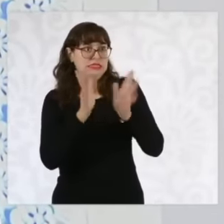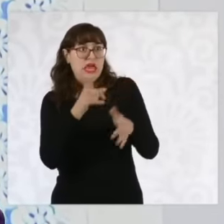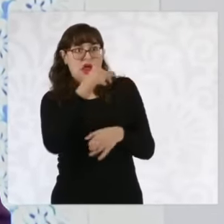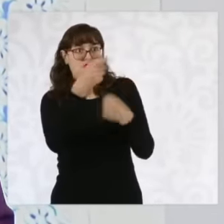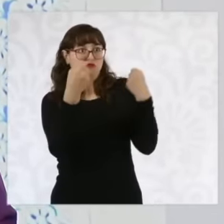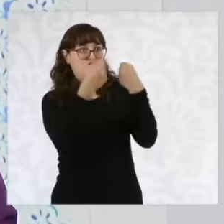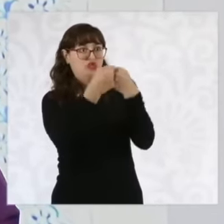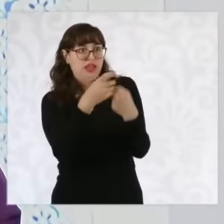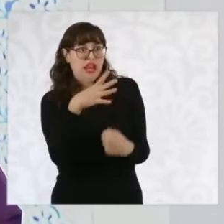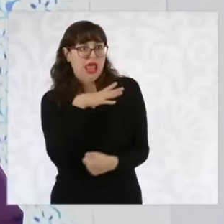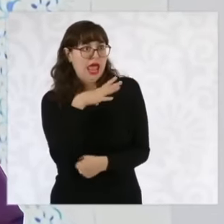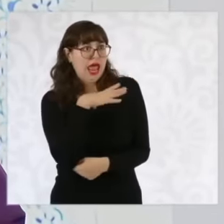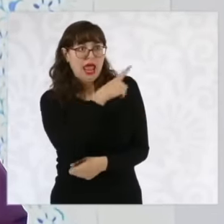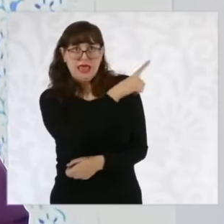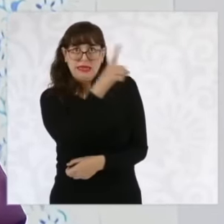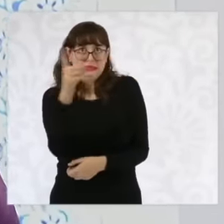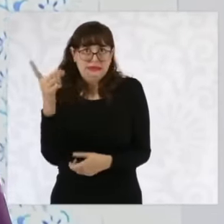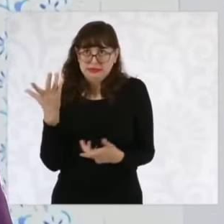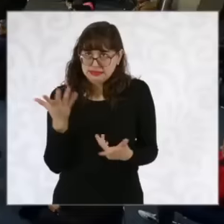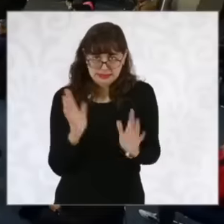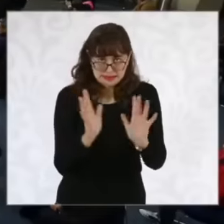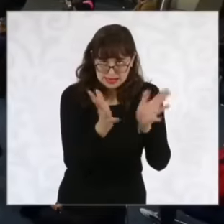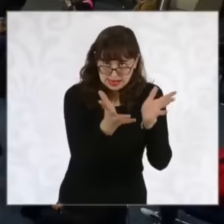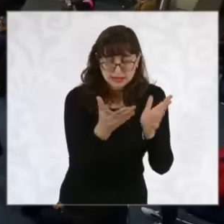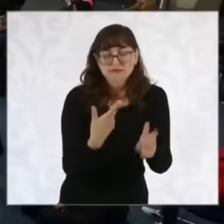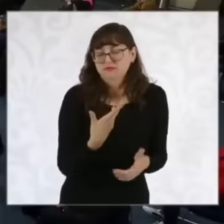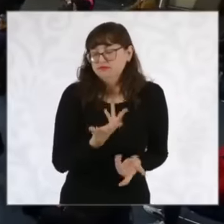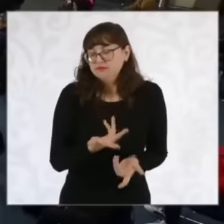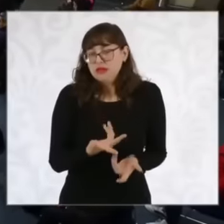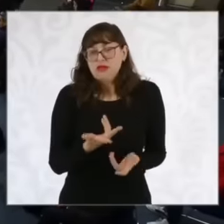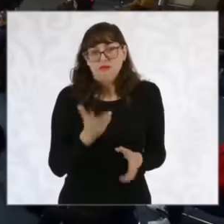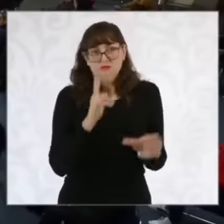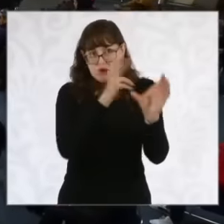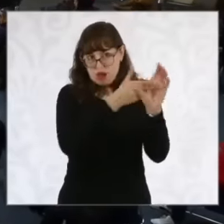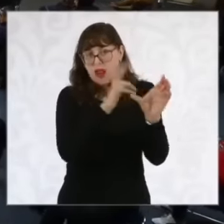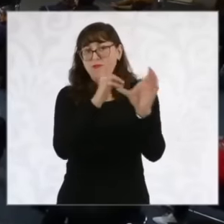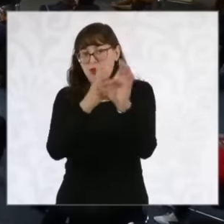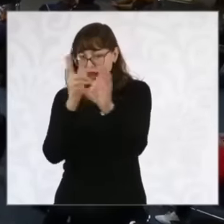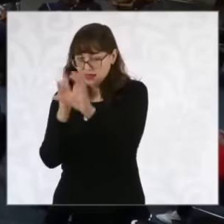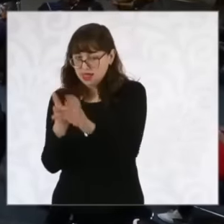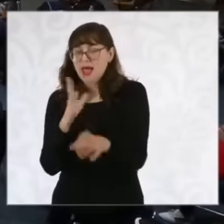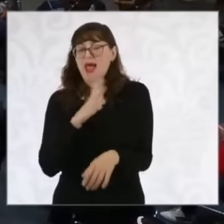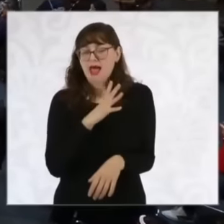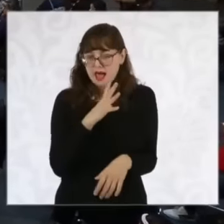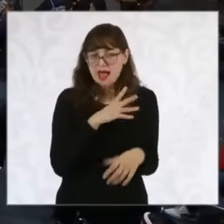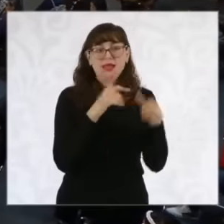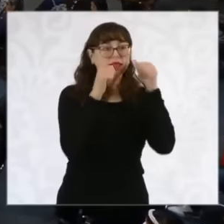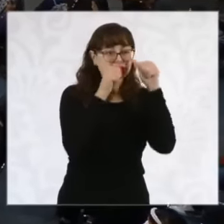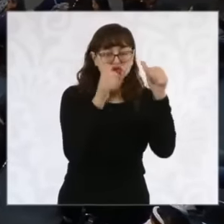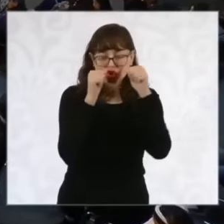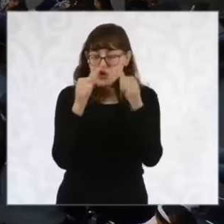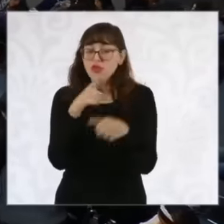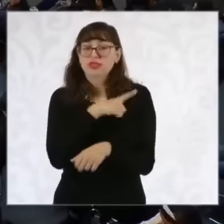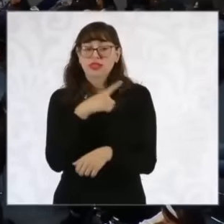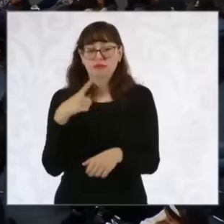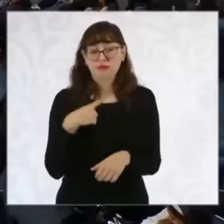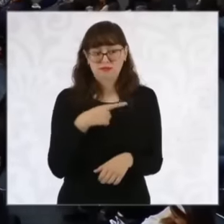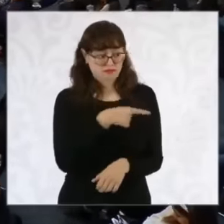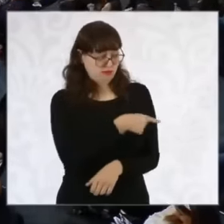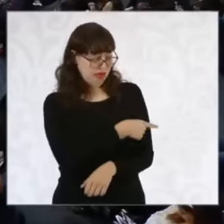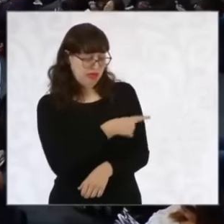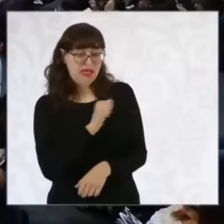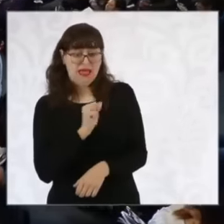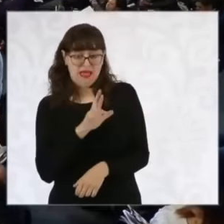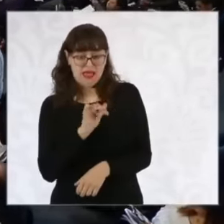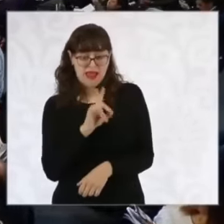personally follows up on cases. A few days ago she told me about a woman who unfortunately has